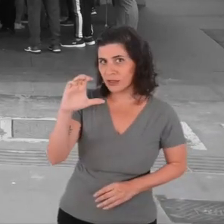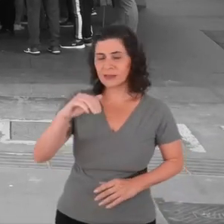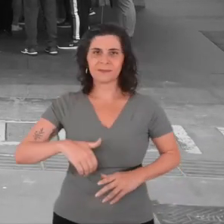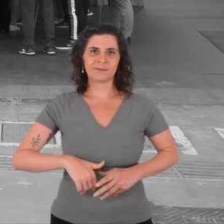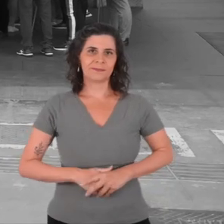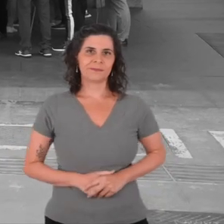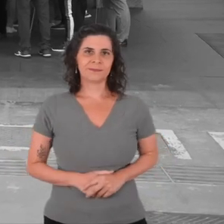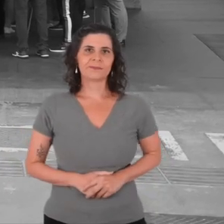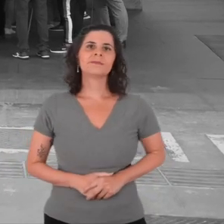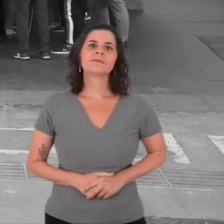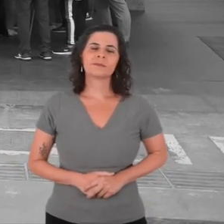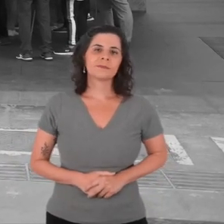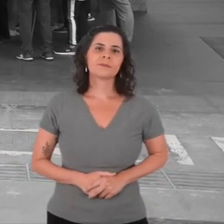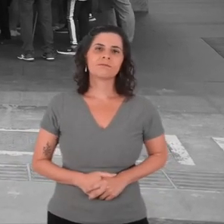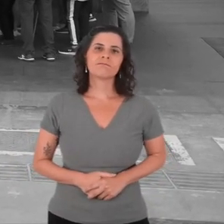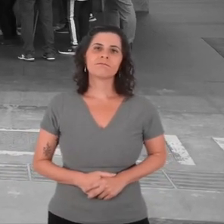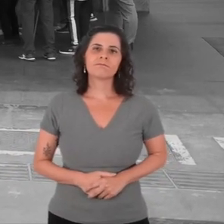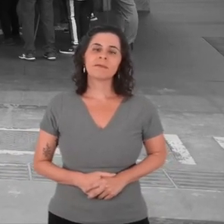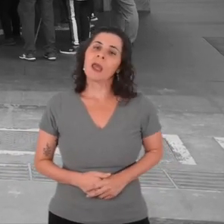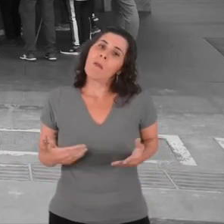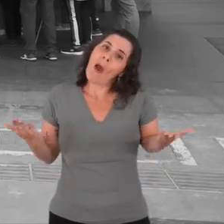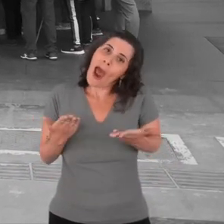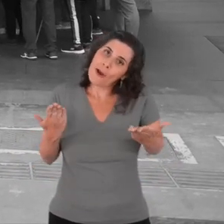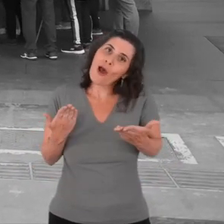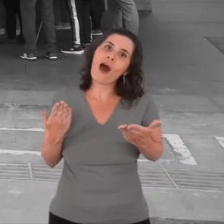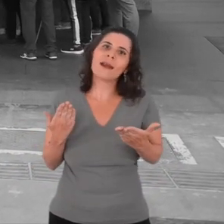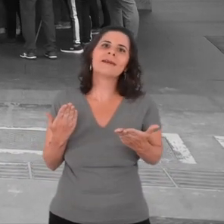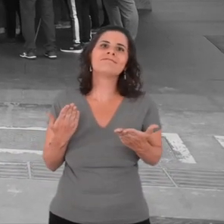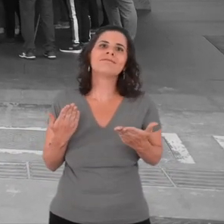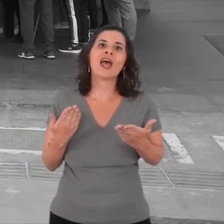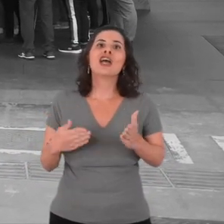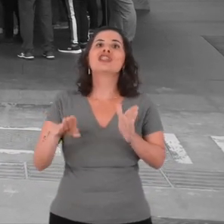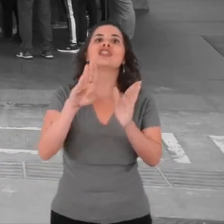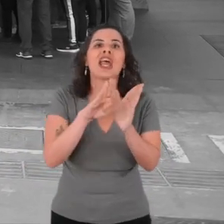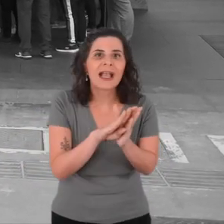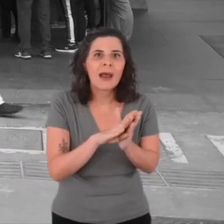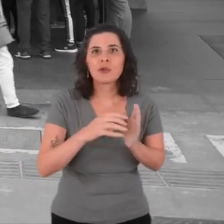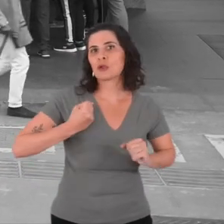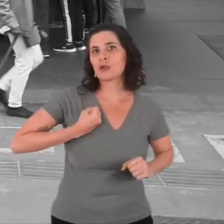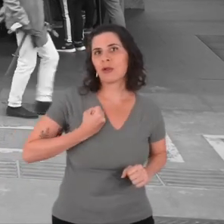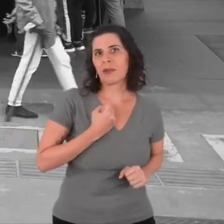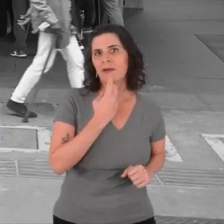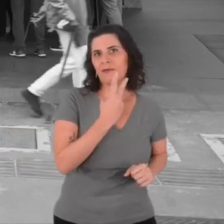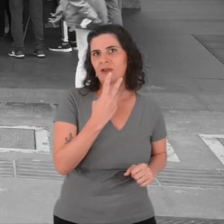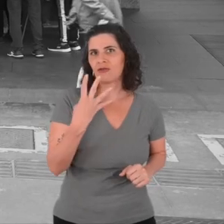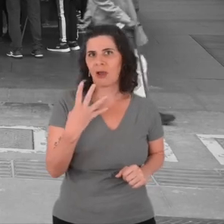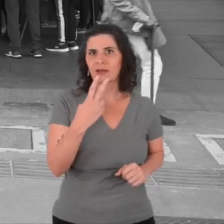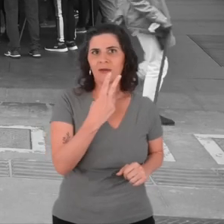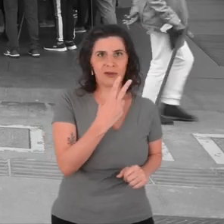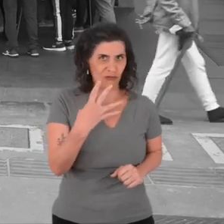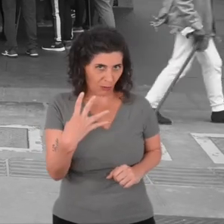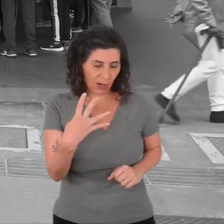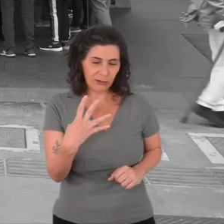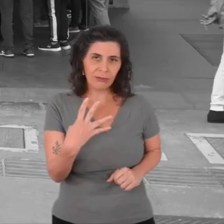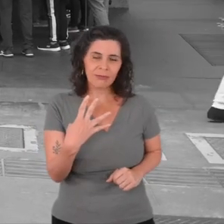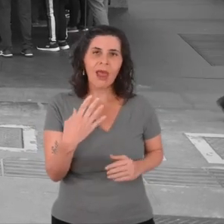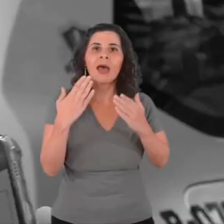we arrived at number 2424 in front of Moreira Salles Institute.